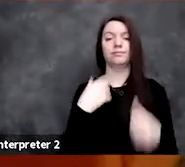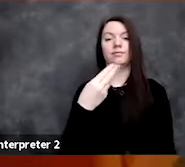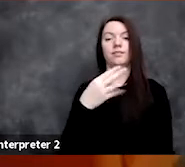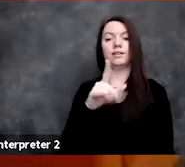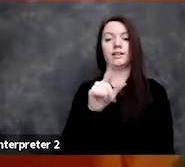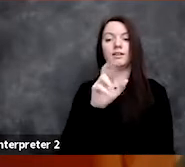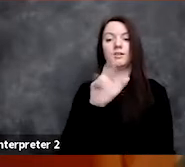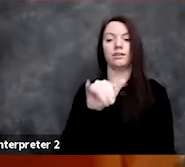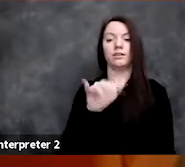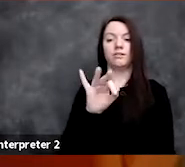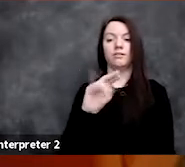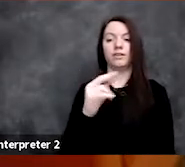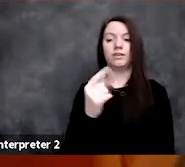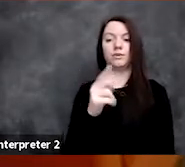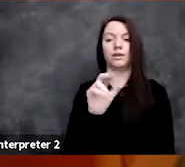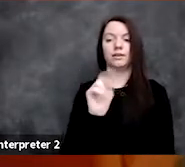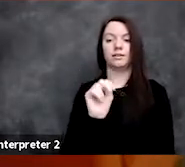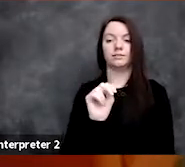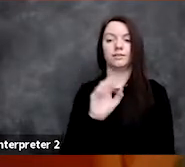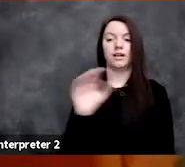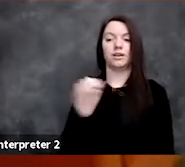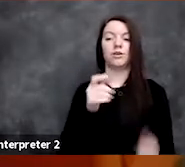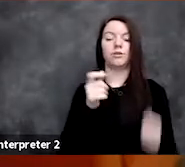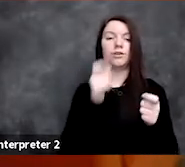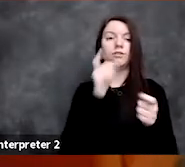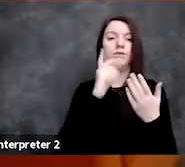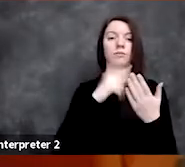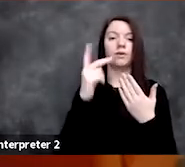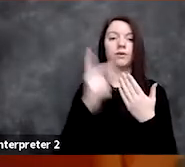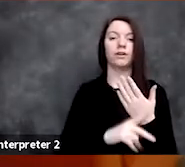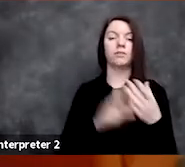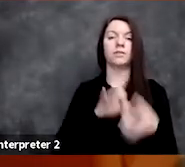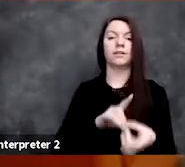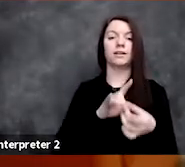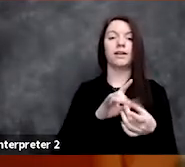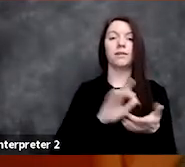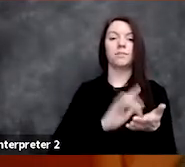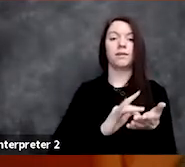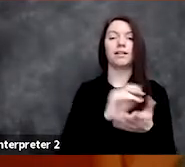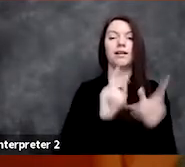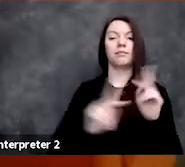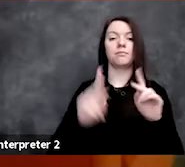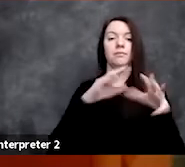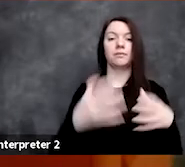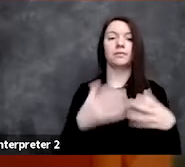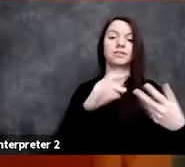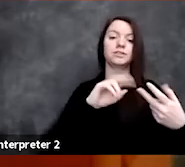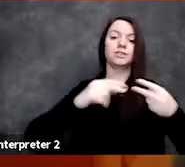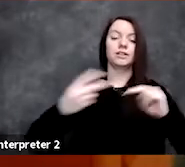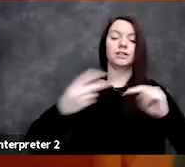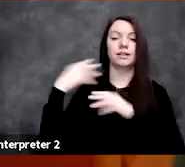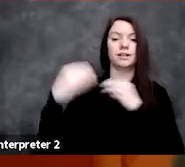who is Co-Director of the Program in Medical and Population Genetics at the Broad, and a faculty member